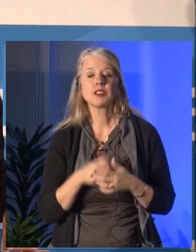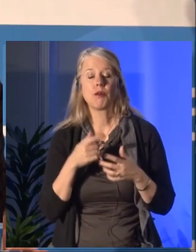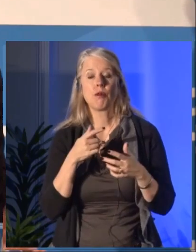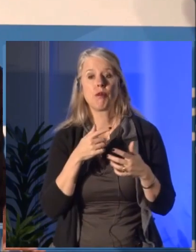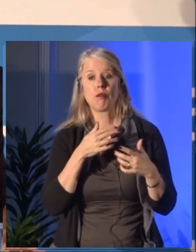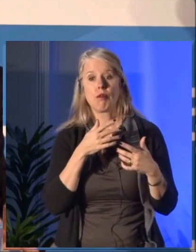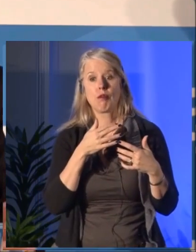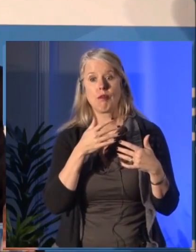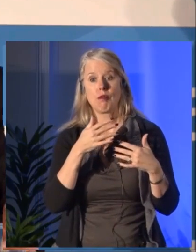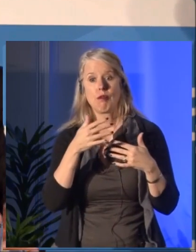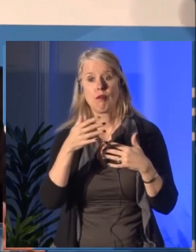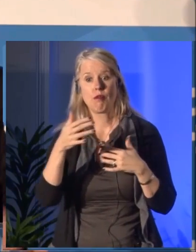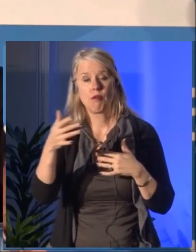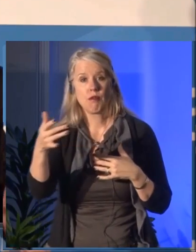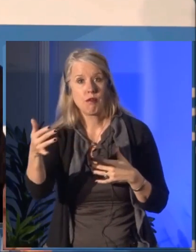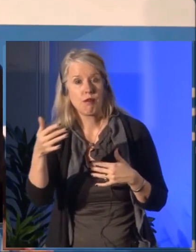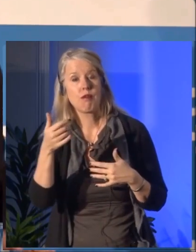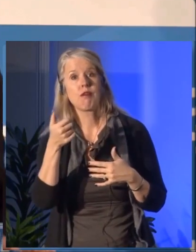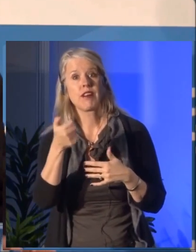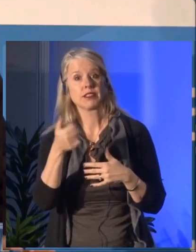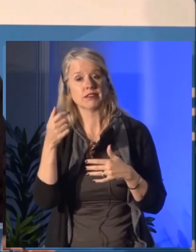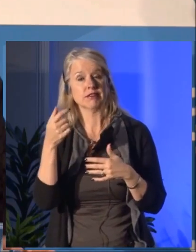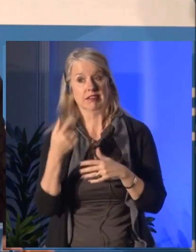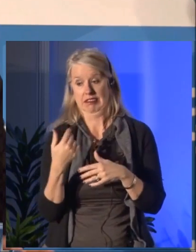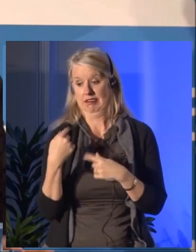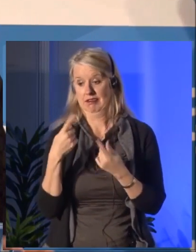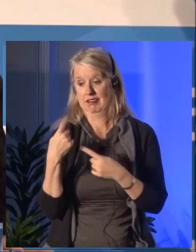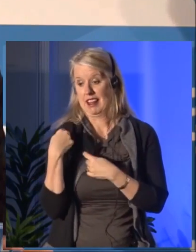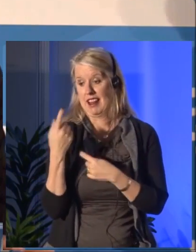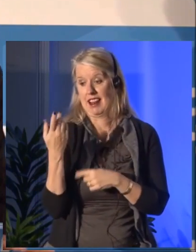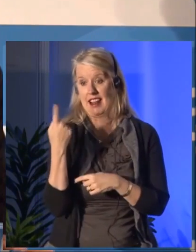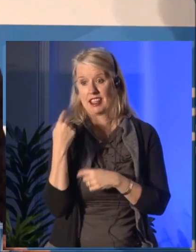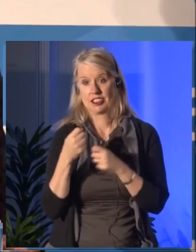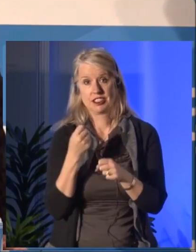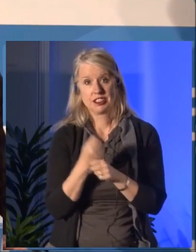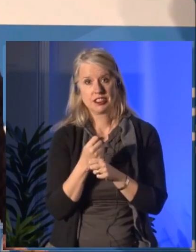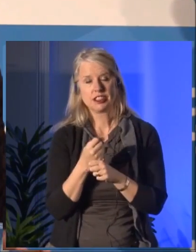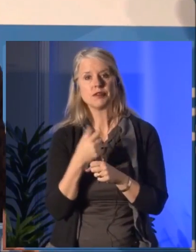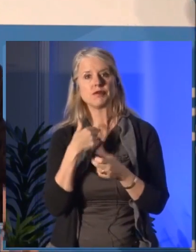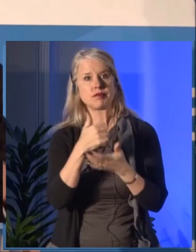in over 1,900 communities across Canada, large